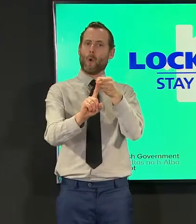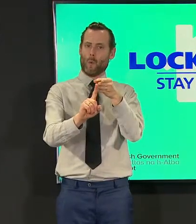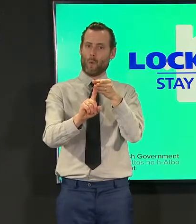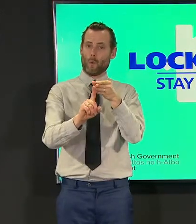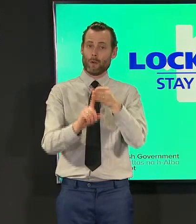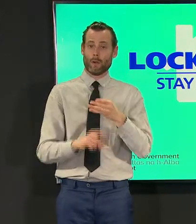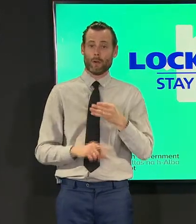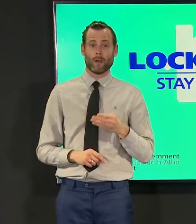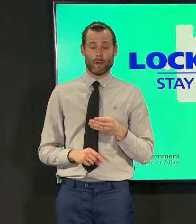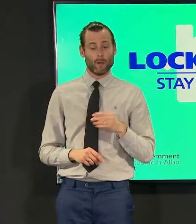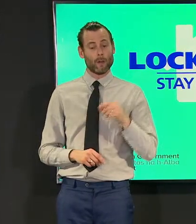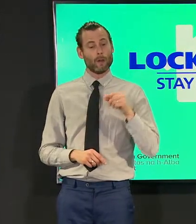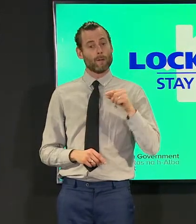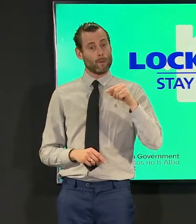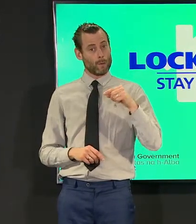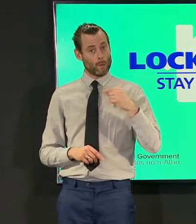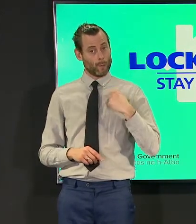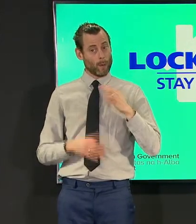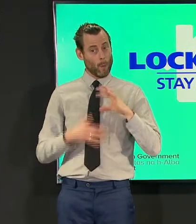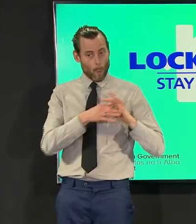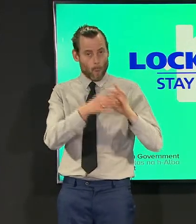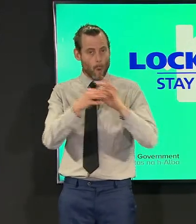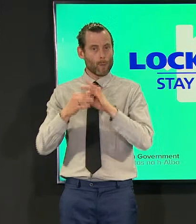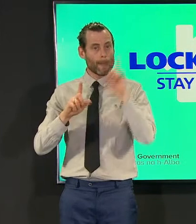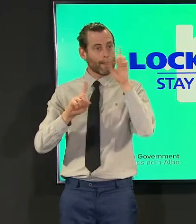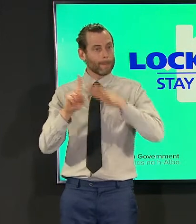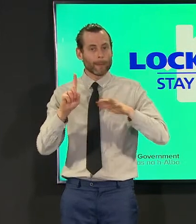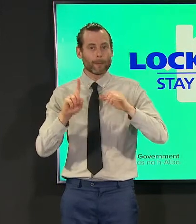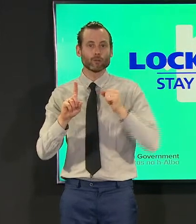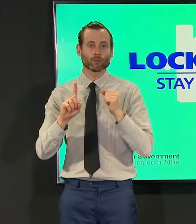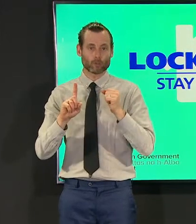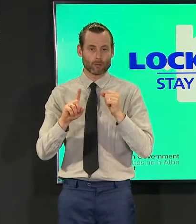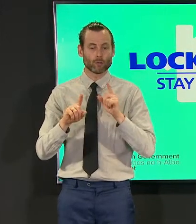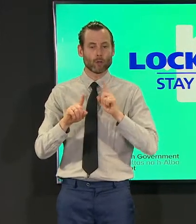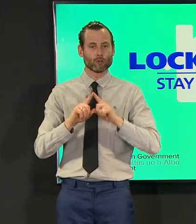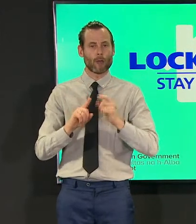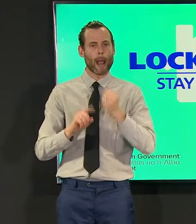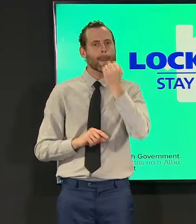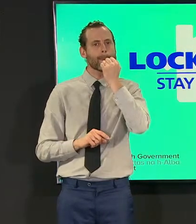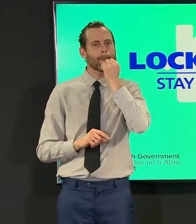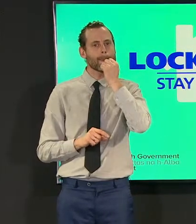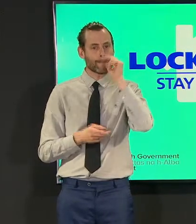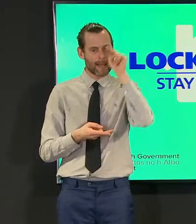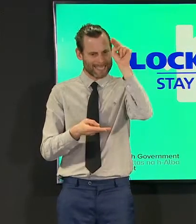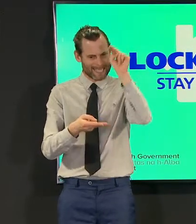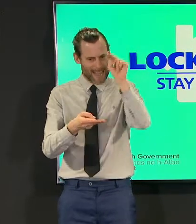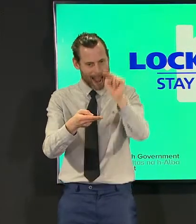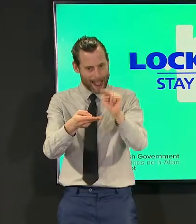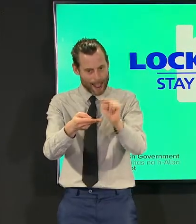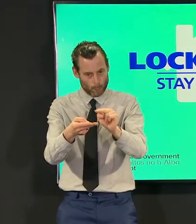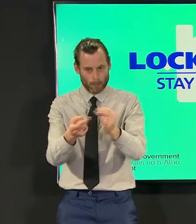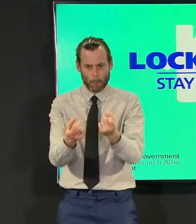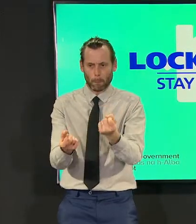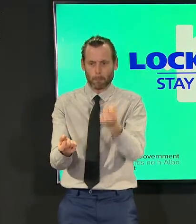the citizens of scotland is to suppress the level of this virus as low as we possibly can and then